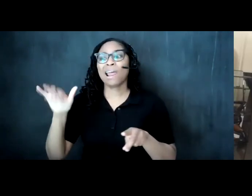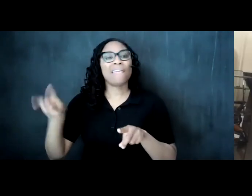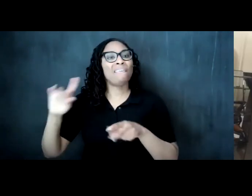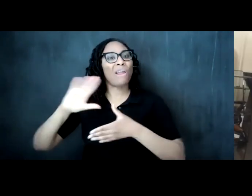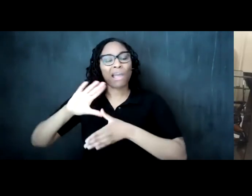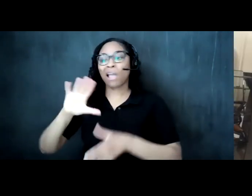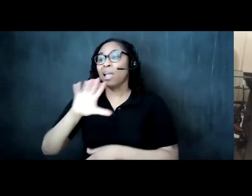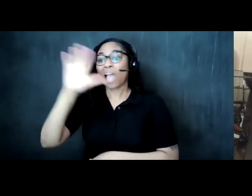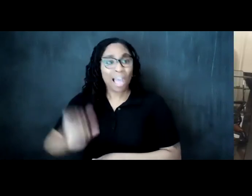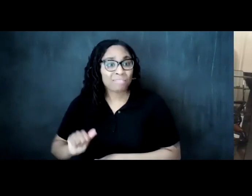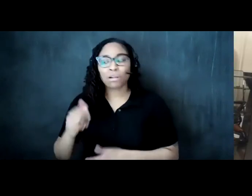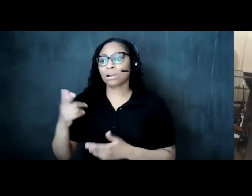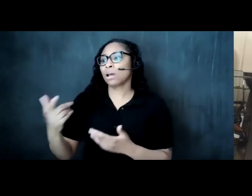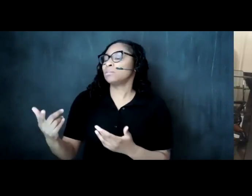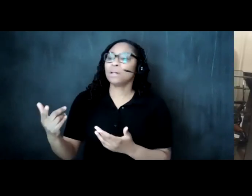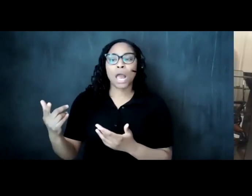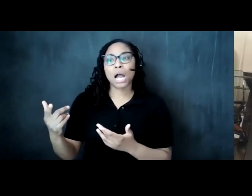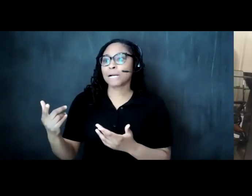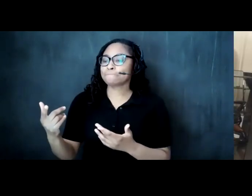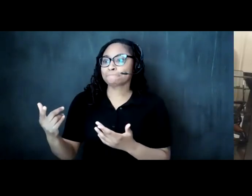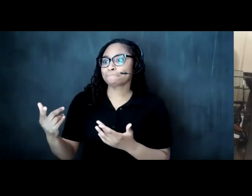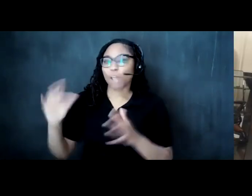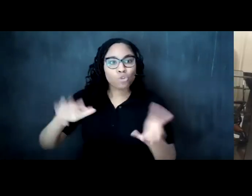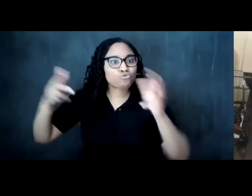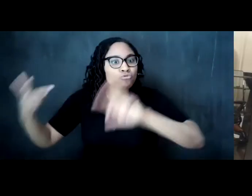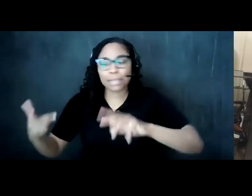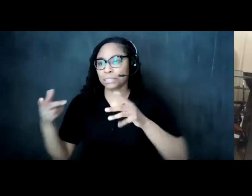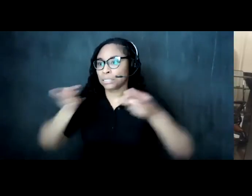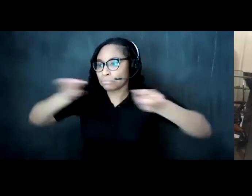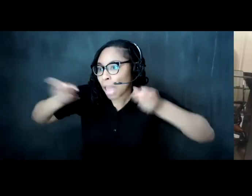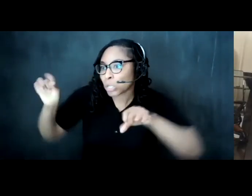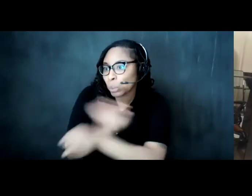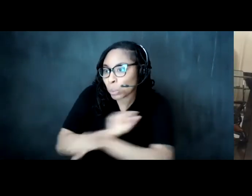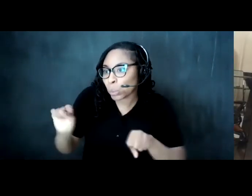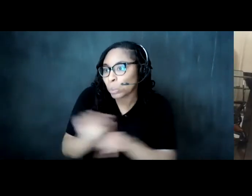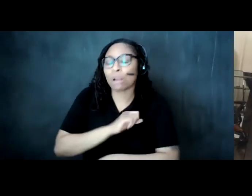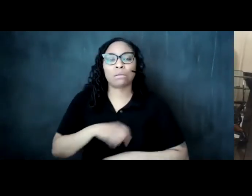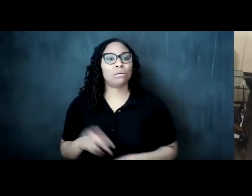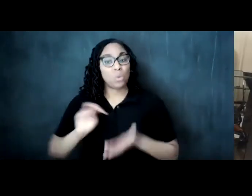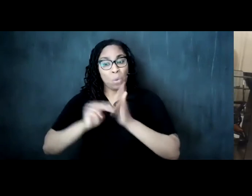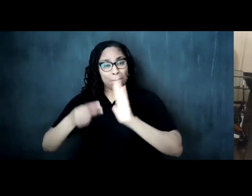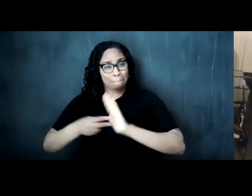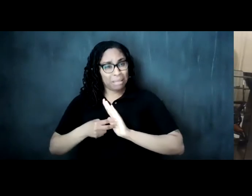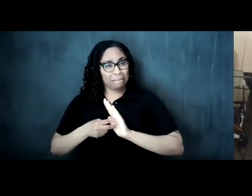management work um reimagining what we mean what we think we mean by missions and humanitarianism